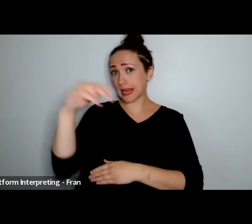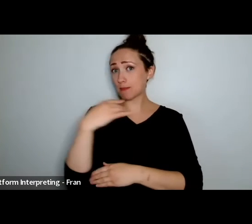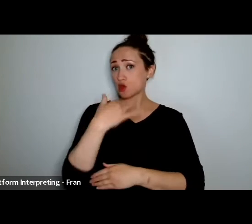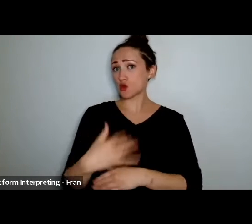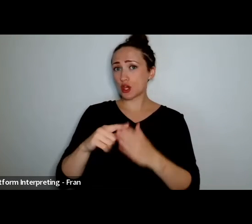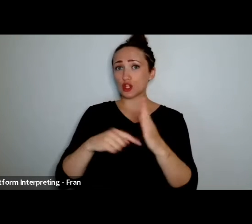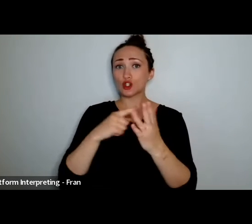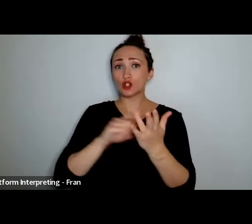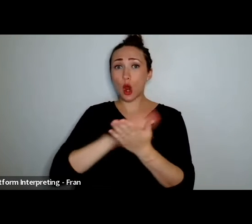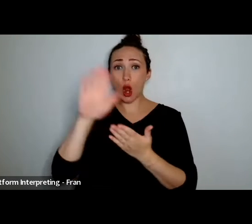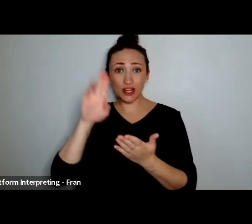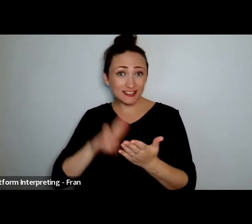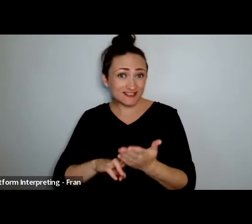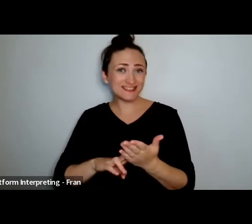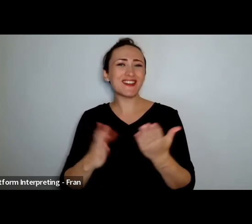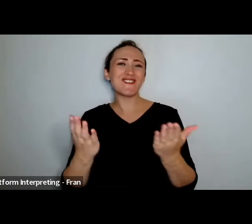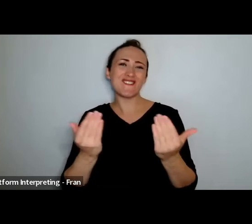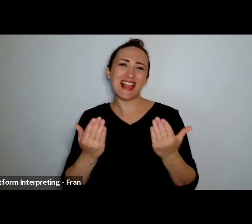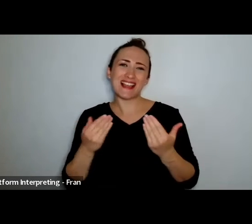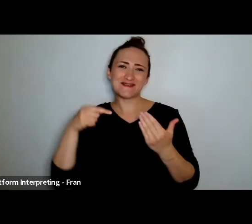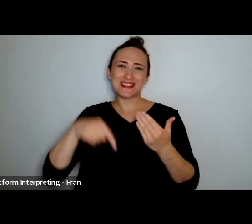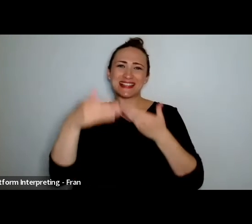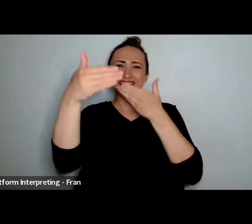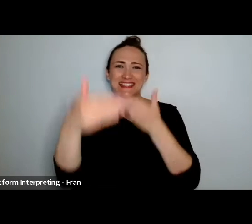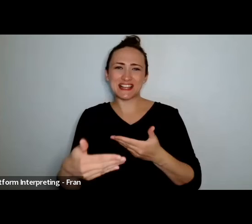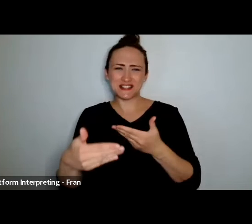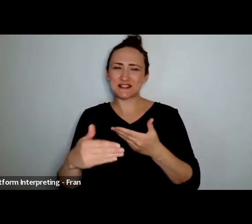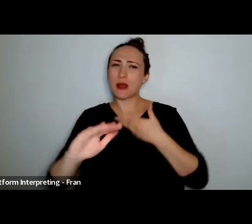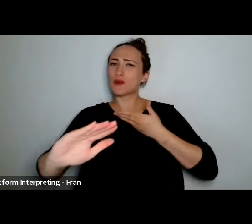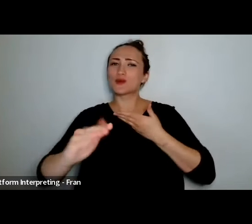Welcome to this. I will keep this very very short. It's an absolute pleasure to